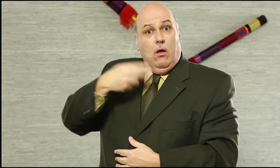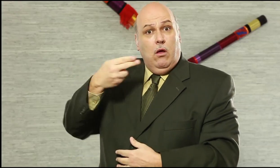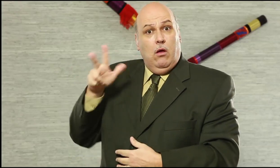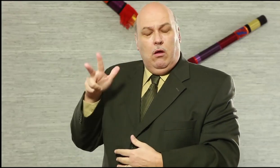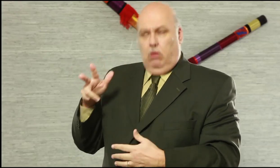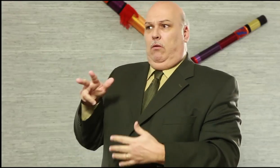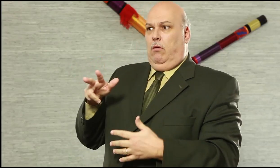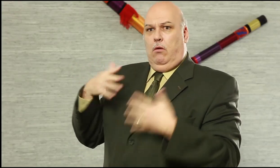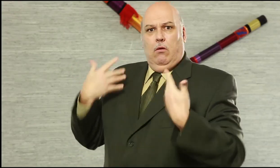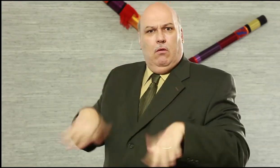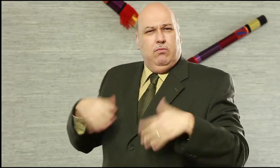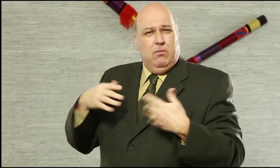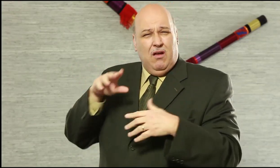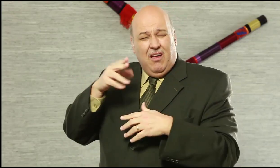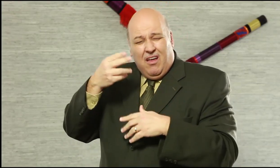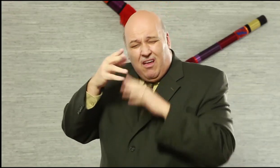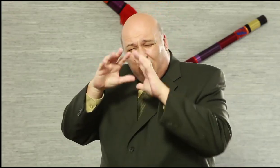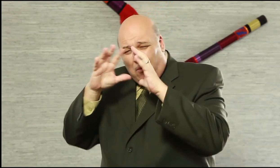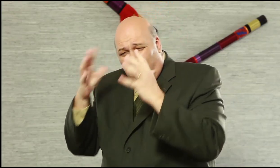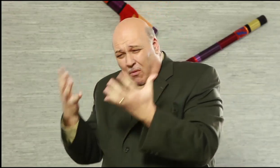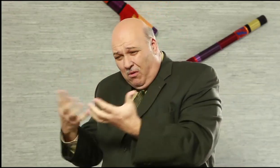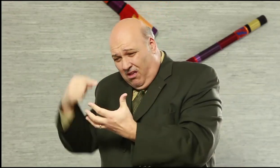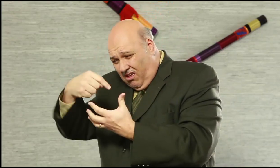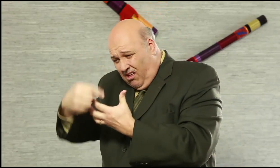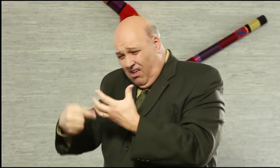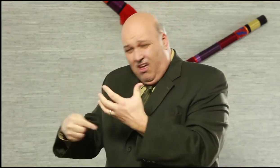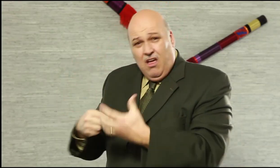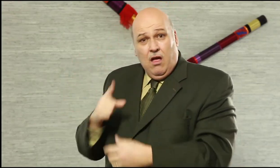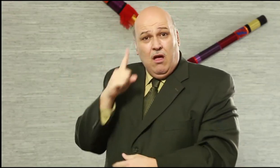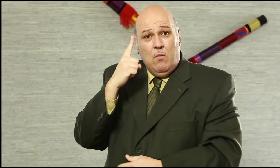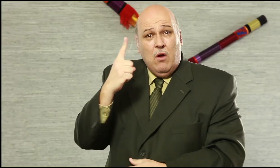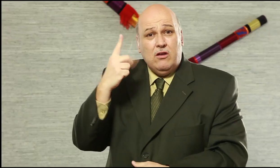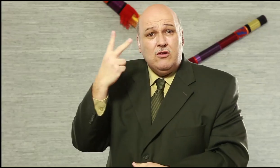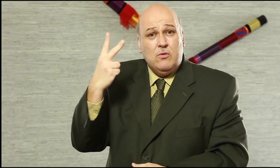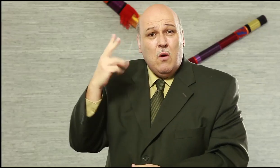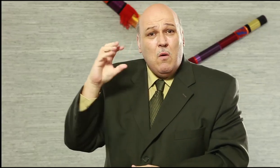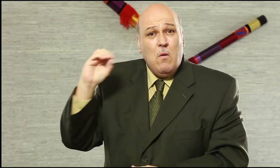shows are in International Sign for the whole